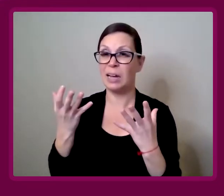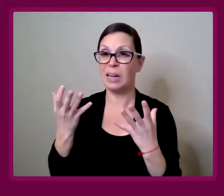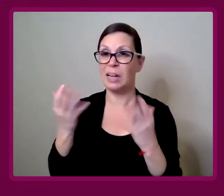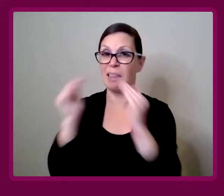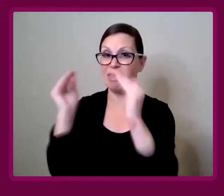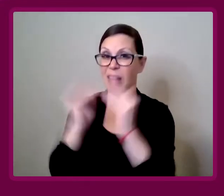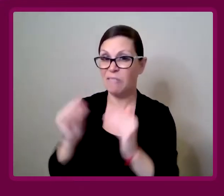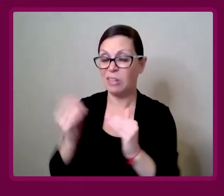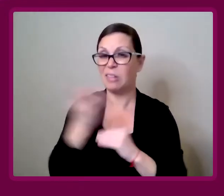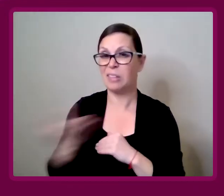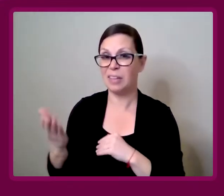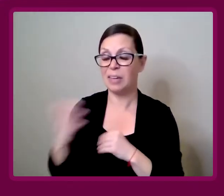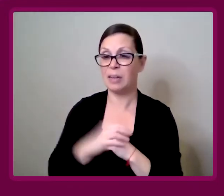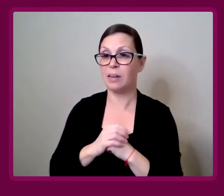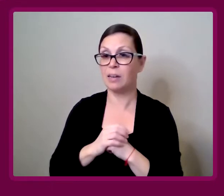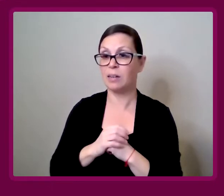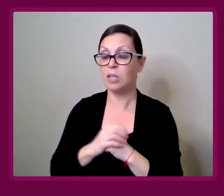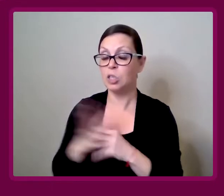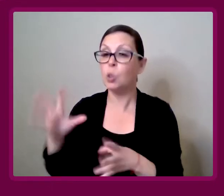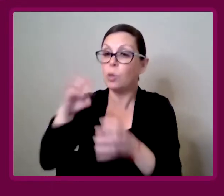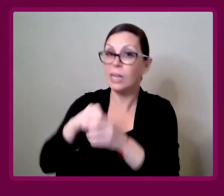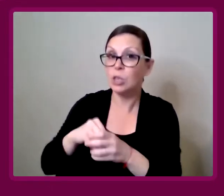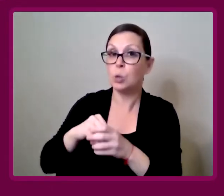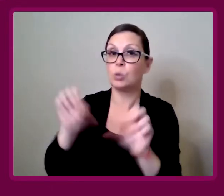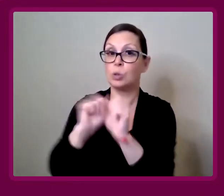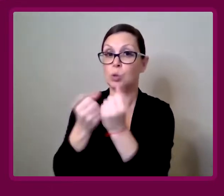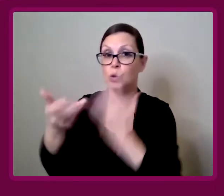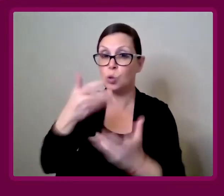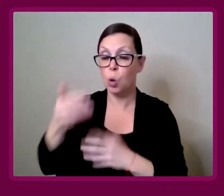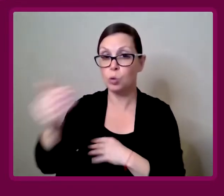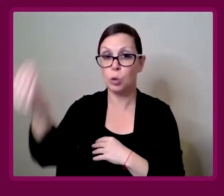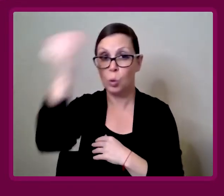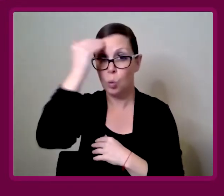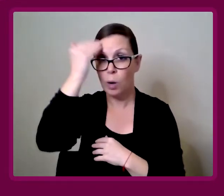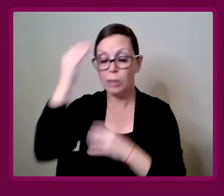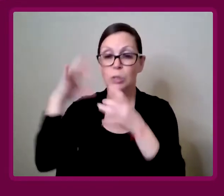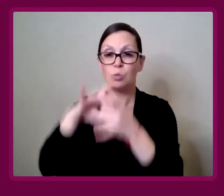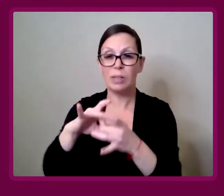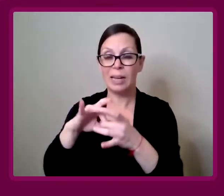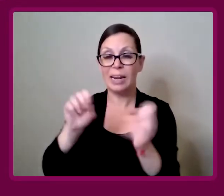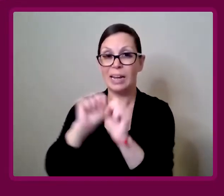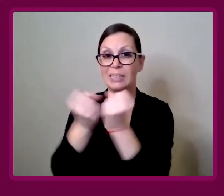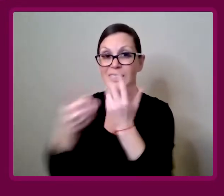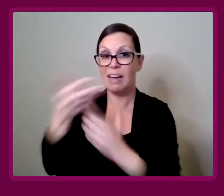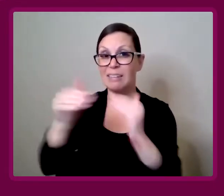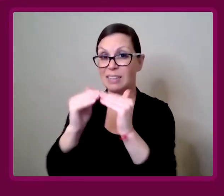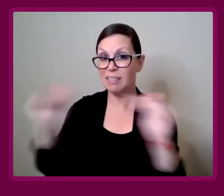Even just about social awareness, and on a societal level.